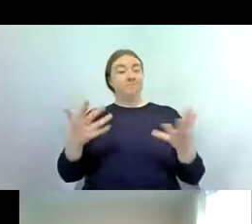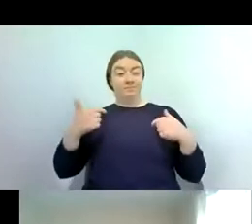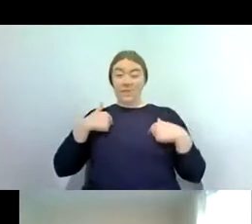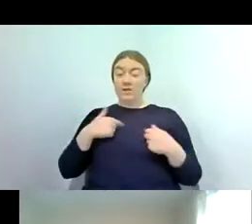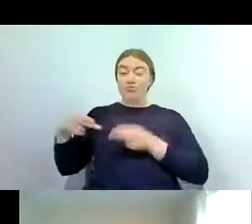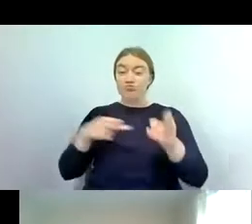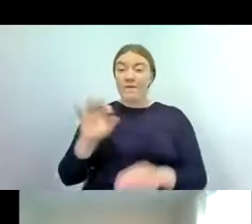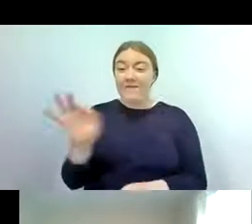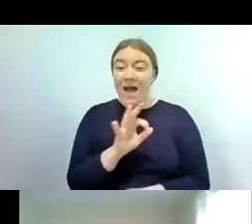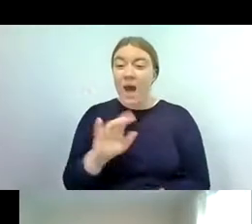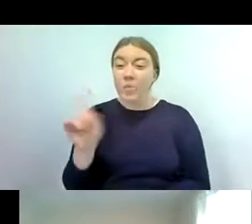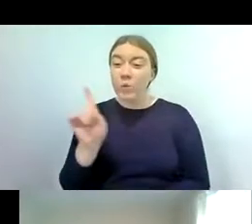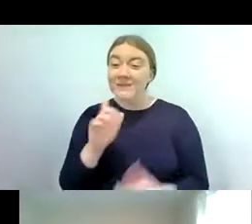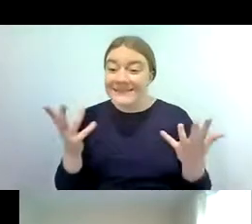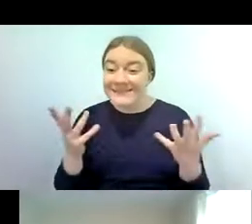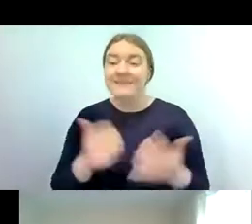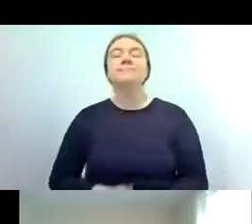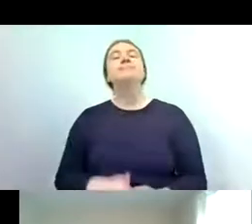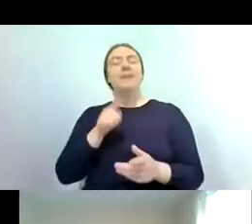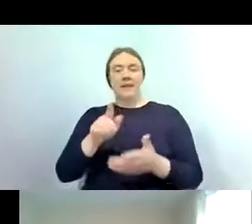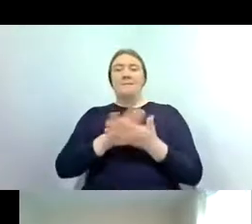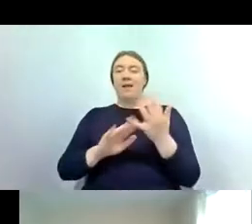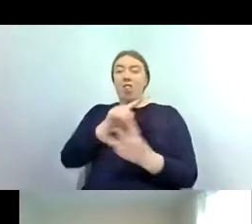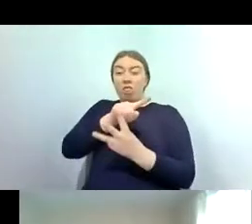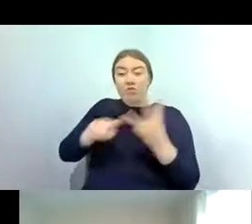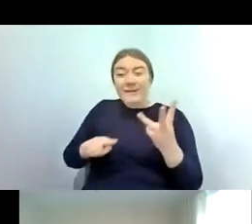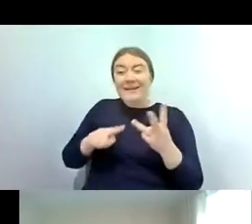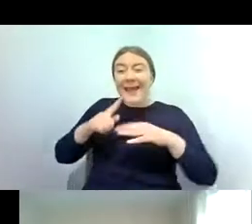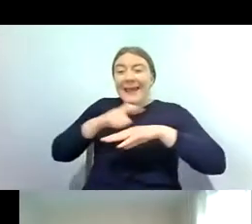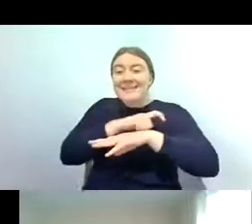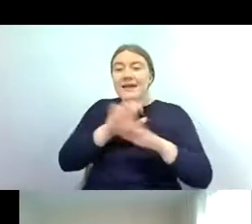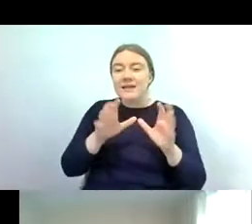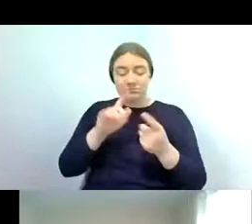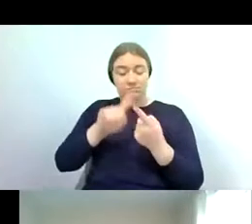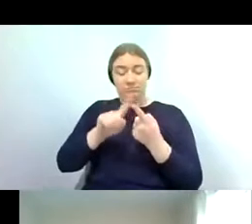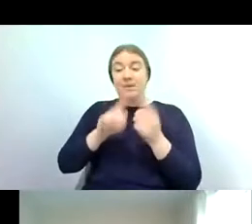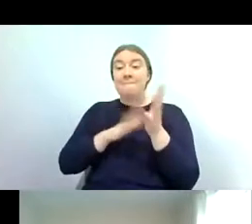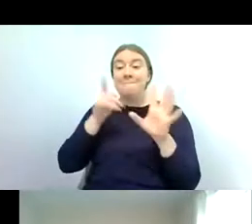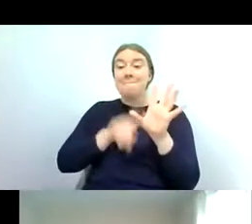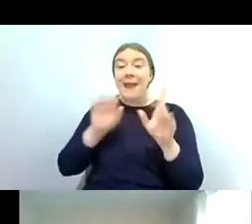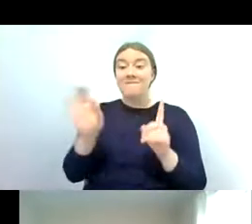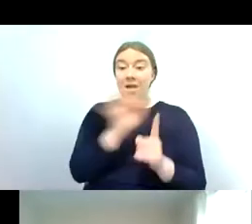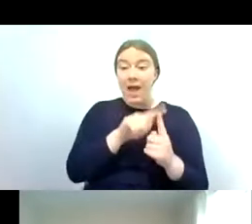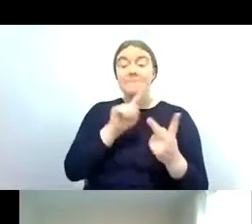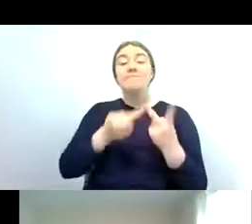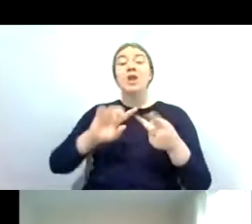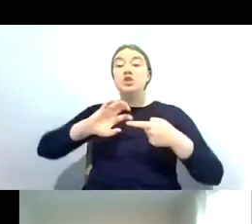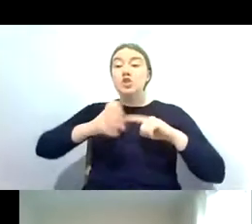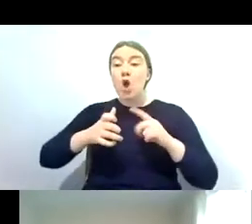so riverflies refers to three main insect groups the mayflies the stoneflies and the caddisflies